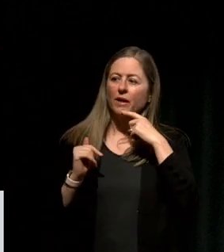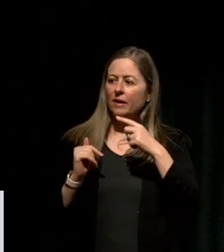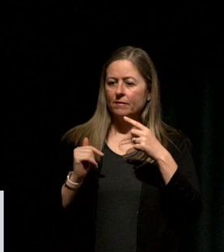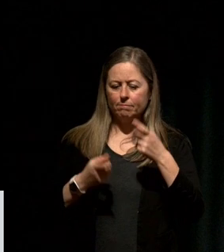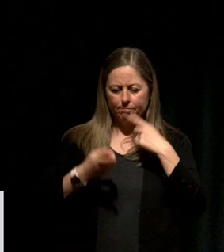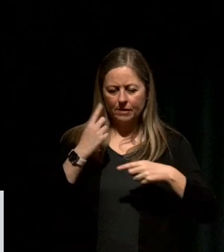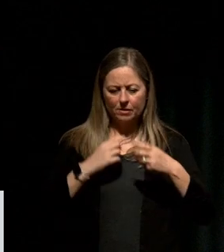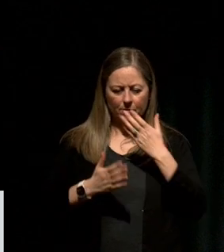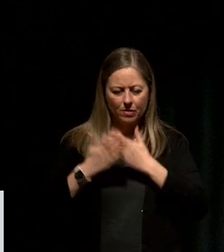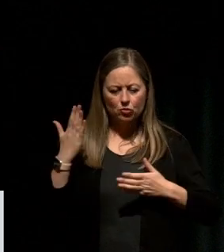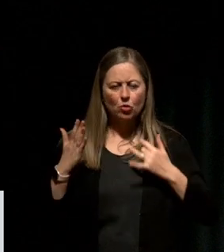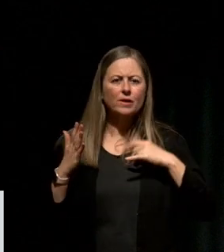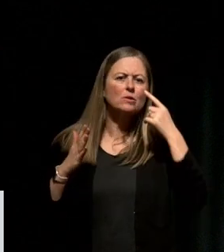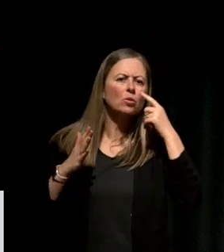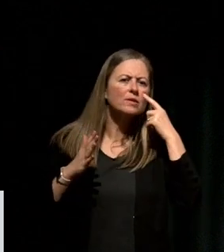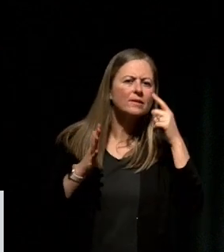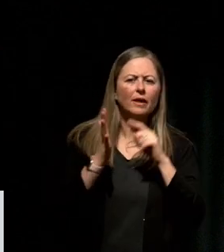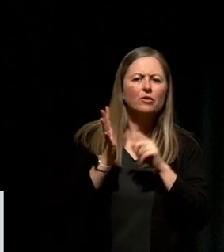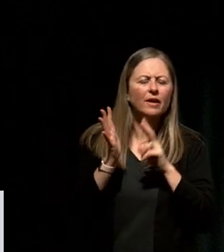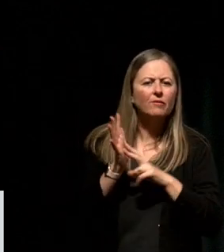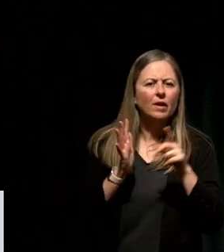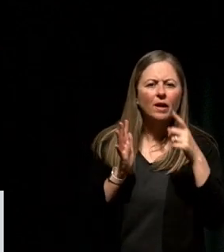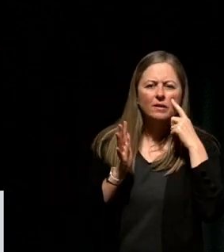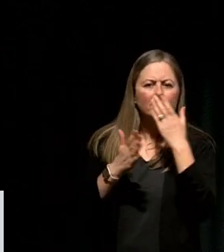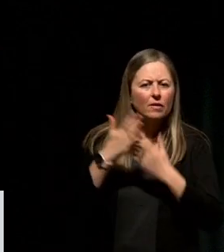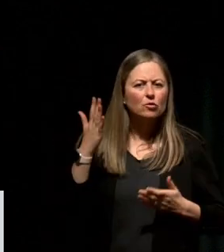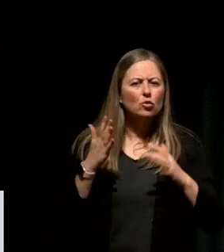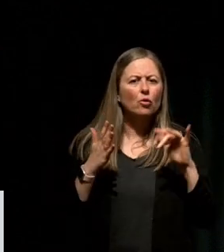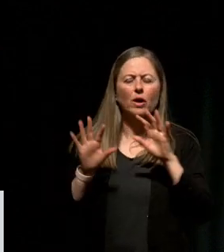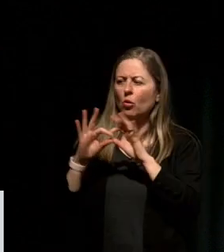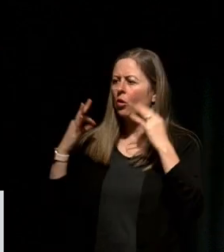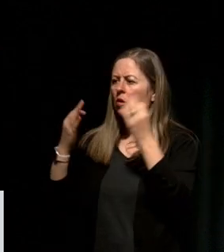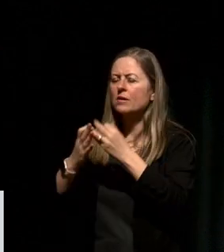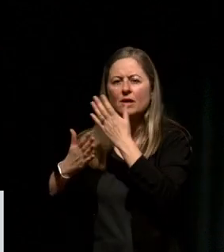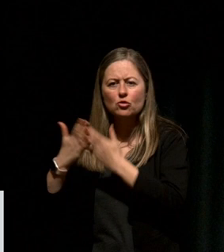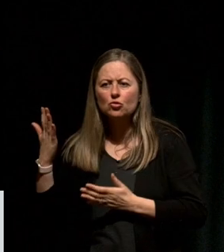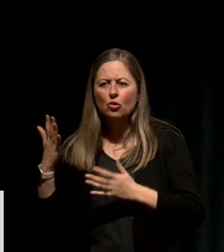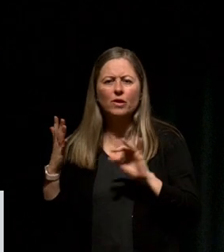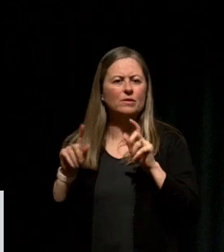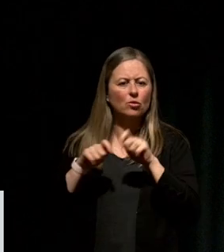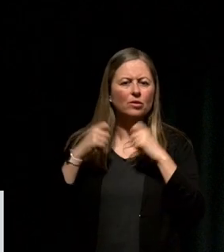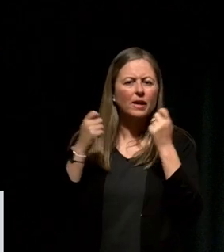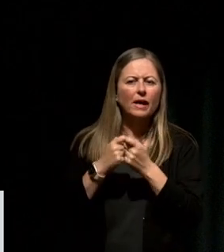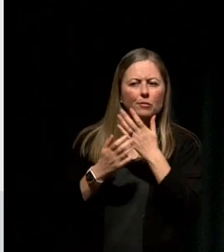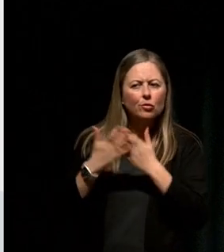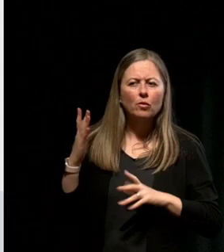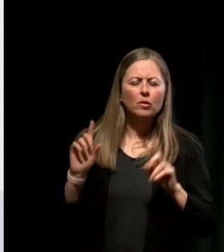stories we see in the media, or stories that happen in organizations and in workplaces or in teams.